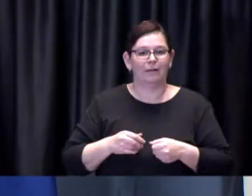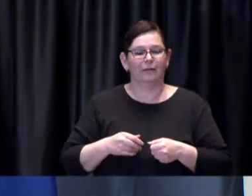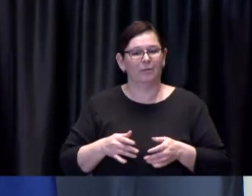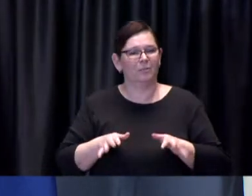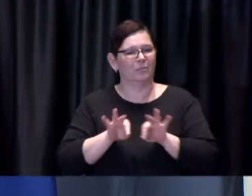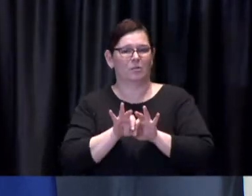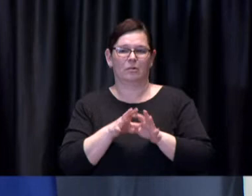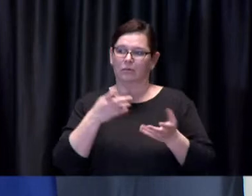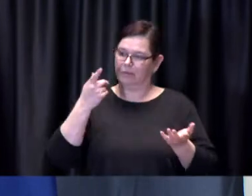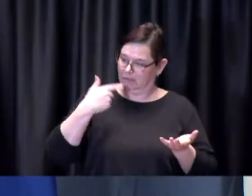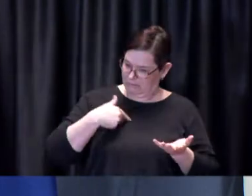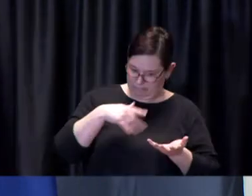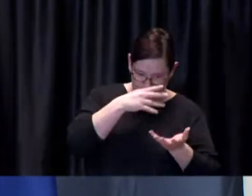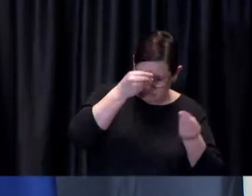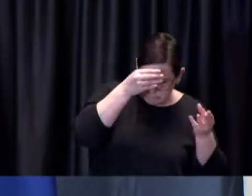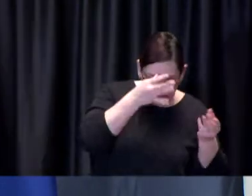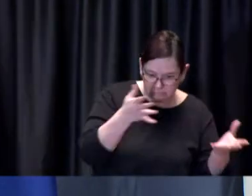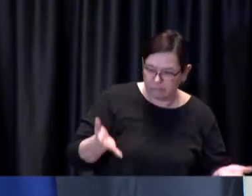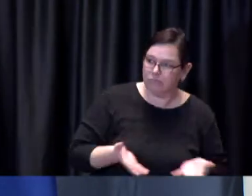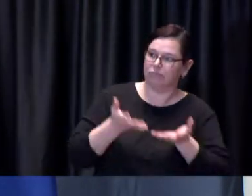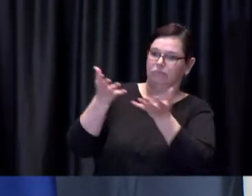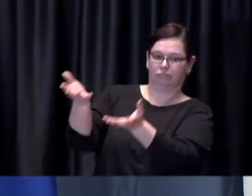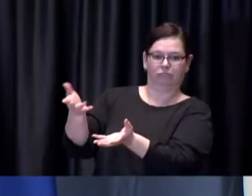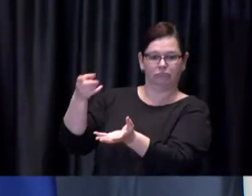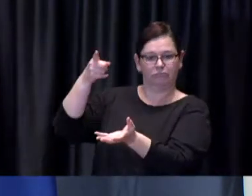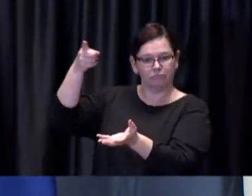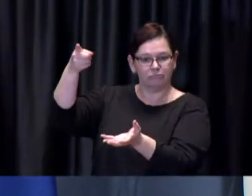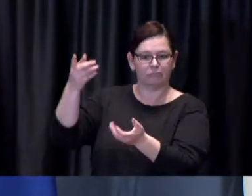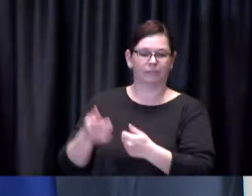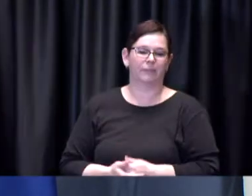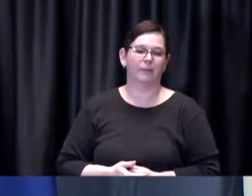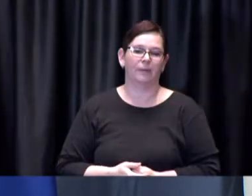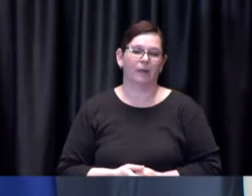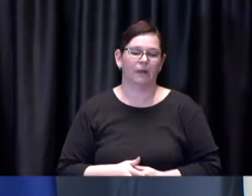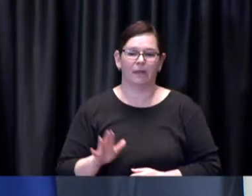Brad: Thank you we'll go next to Mark McAllister from City News Mark.